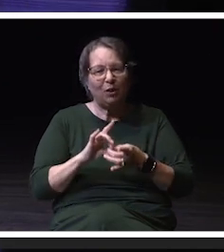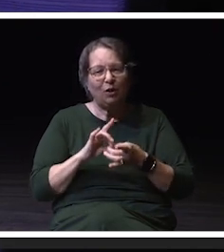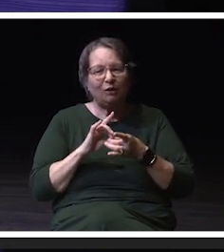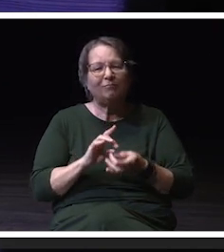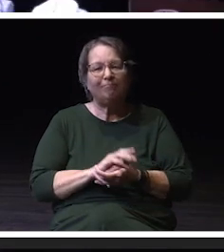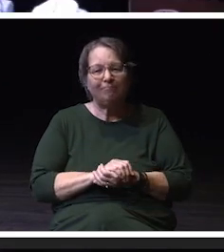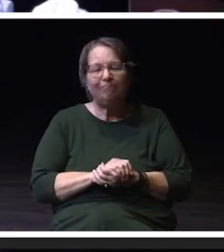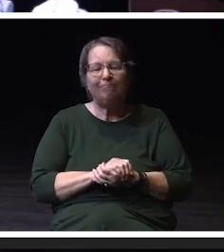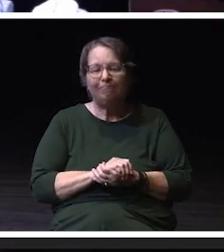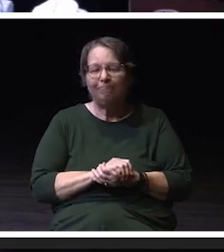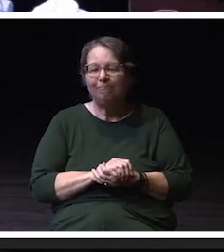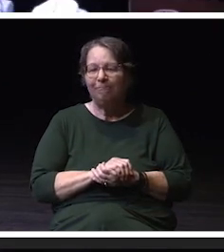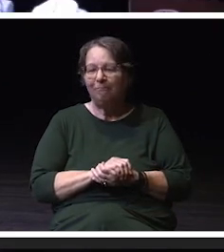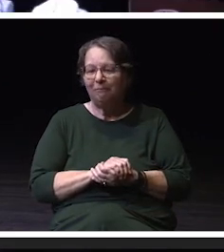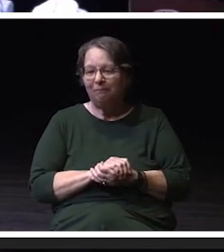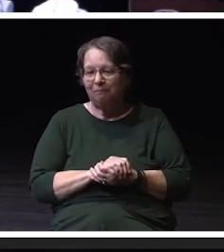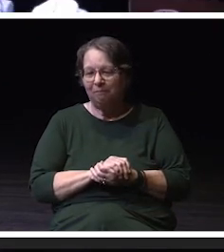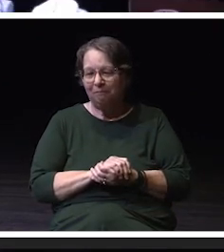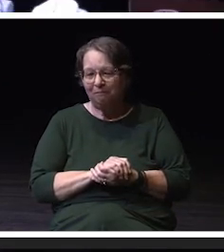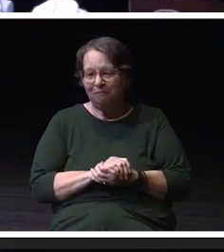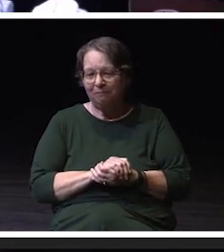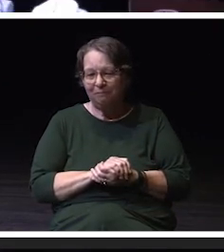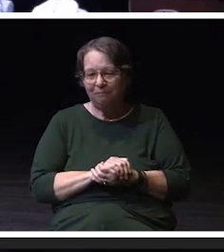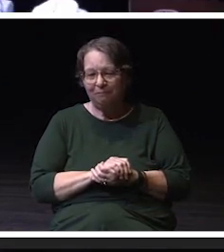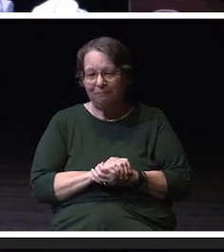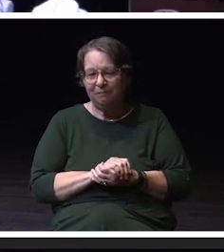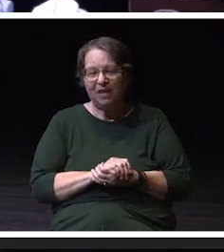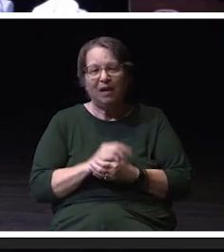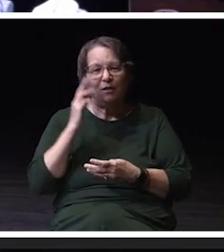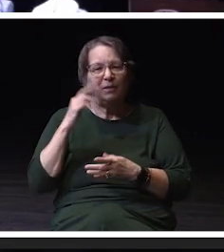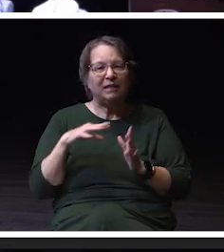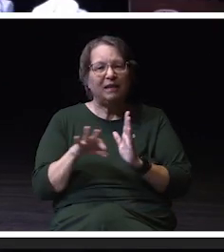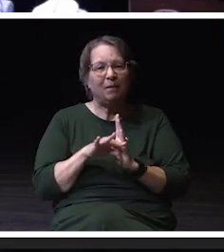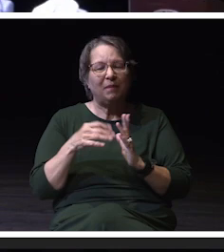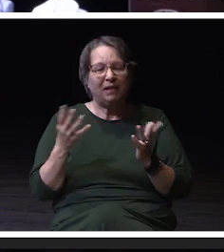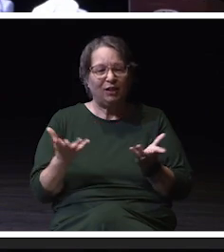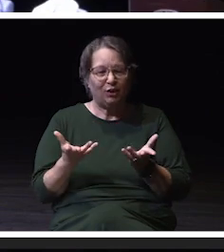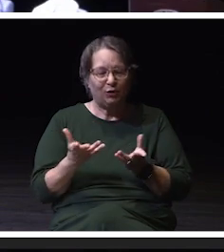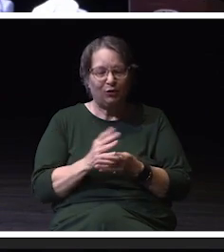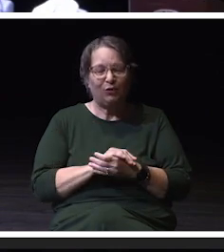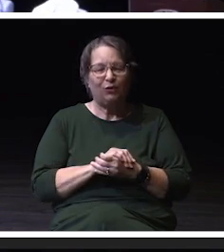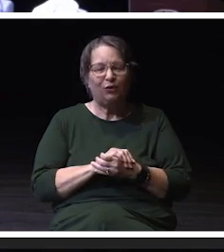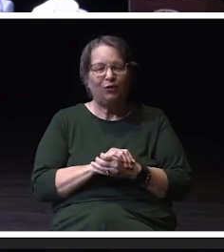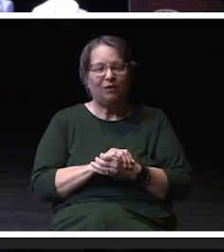Yeah. So the reason I chose University of Wisconsin- Whitewater was not only